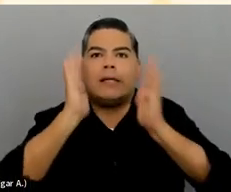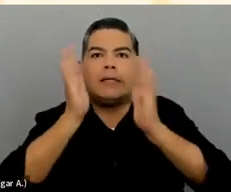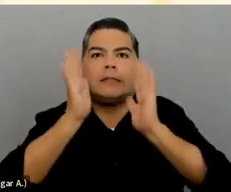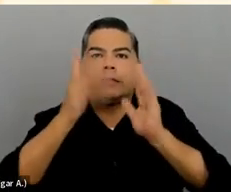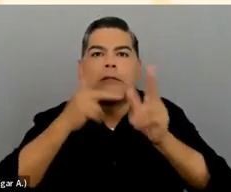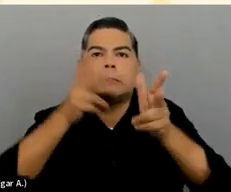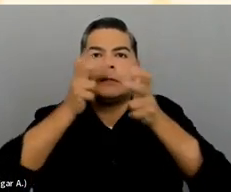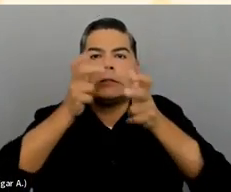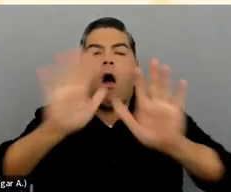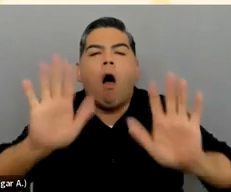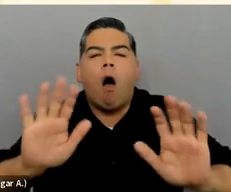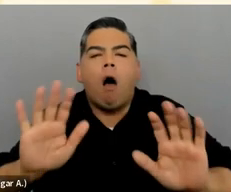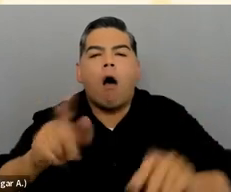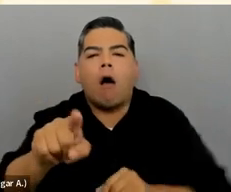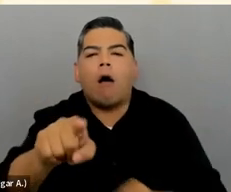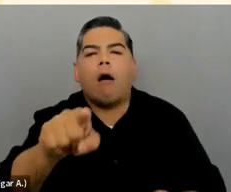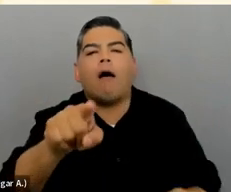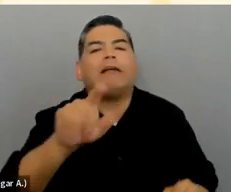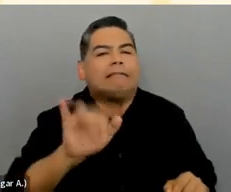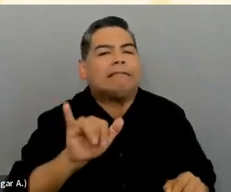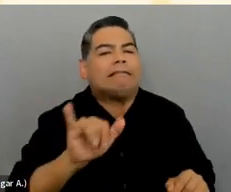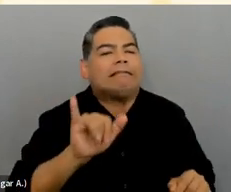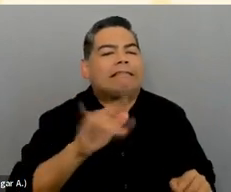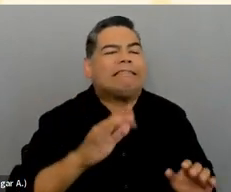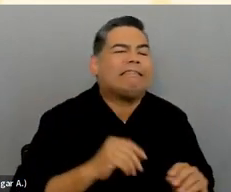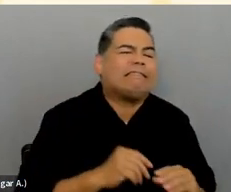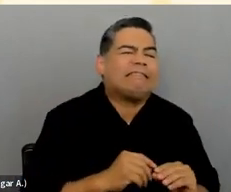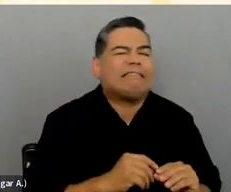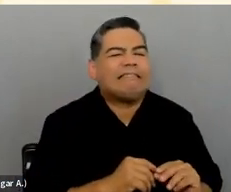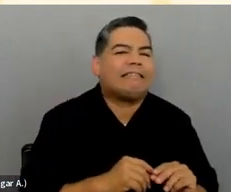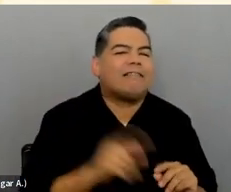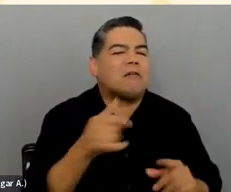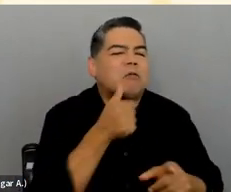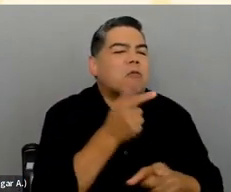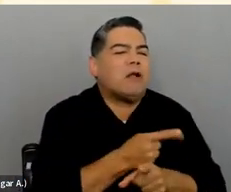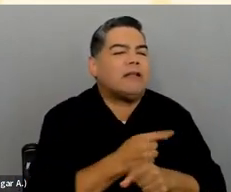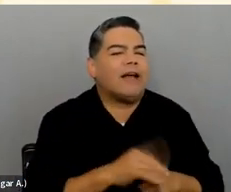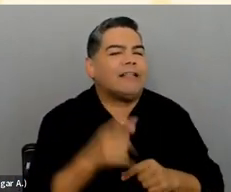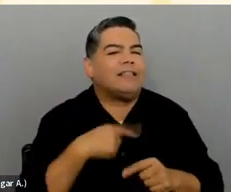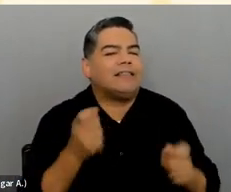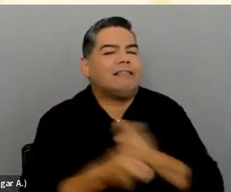you catch yourself more often [chuckles] than you realize and go, Ah, it wasn't great. I need to redo that next time. Yes. Yes.